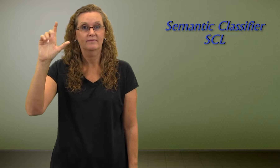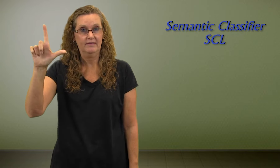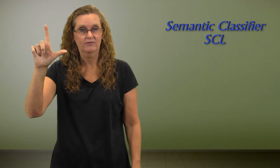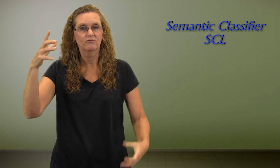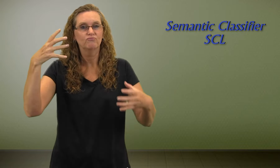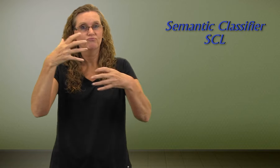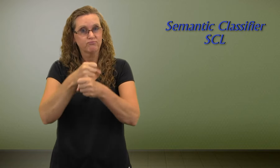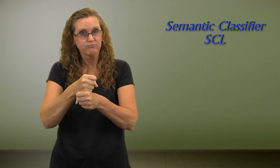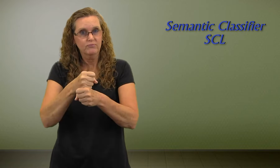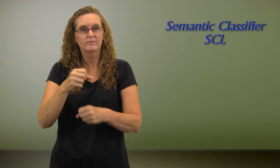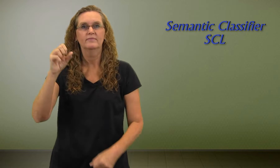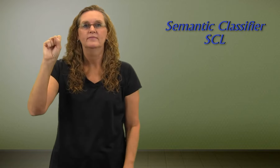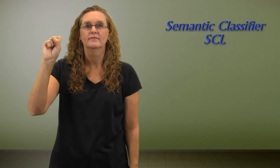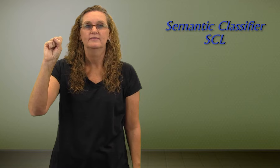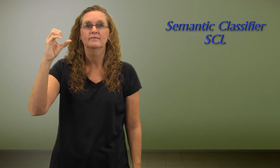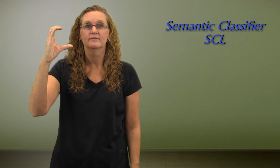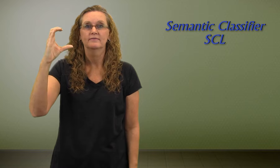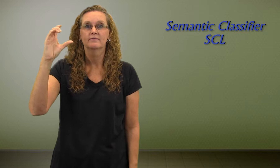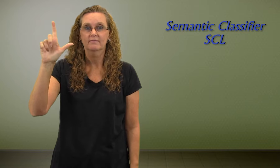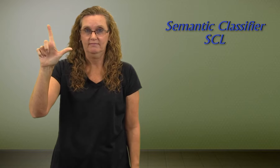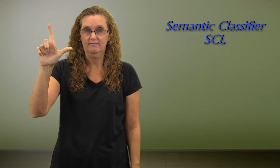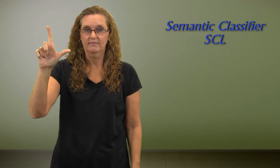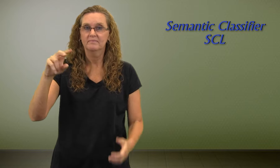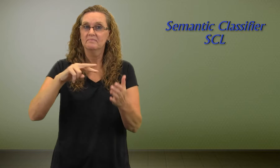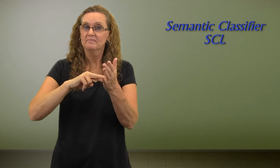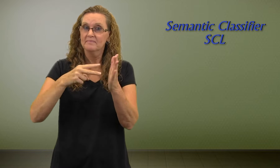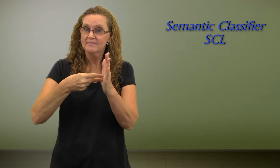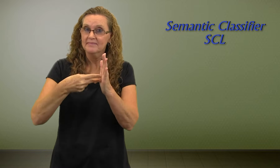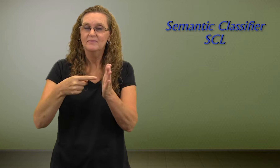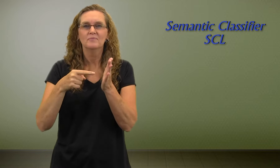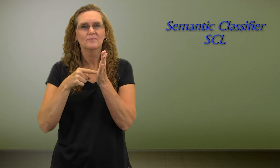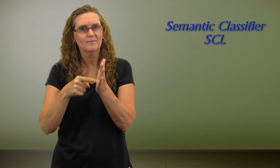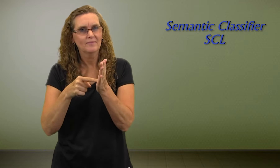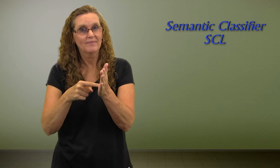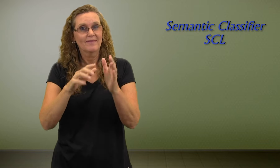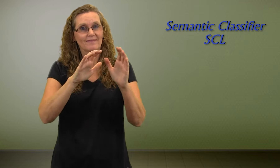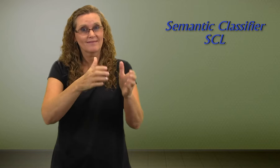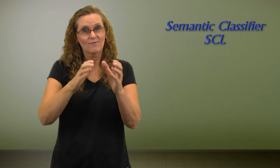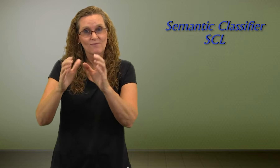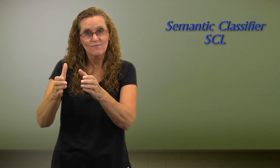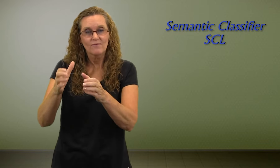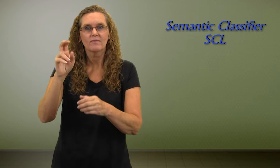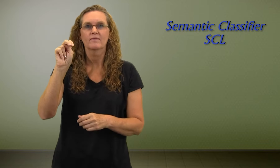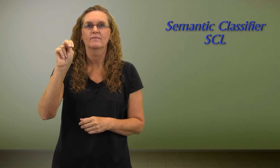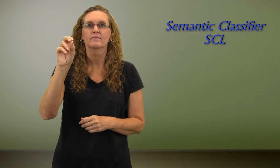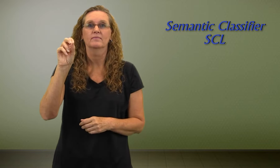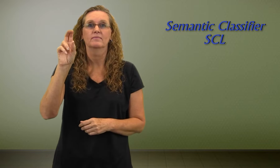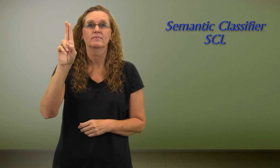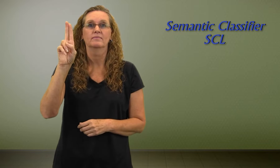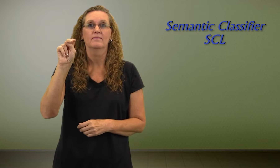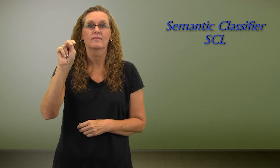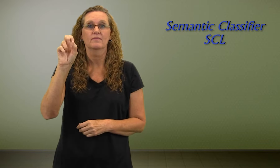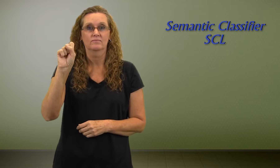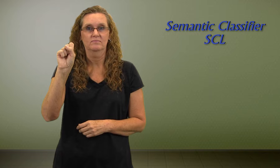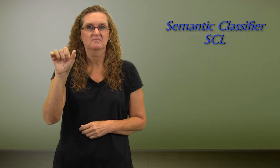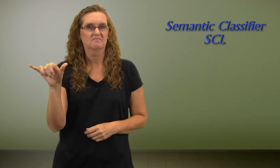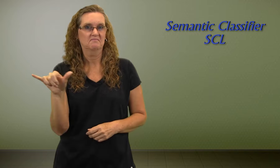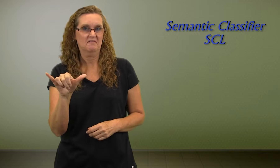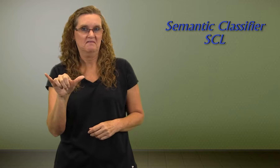Semantic Classifier and it is signed "SCL". This represents categories of nouns.